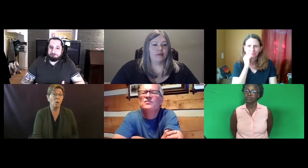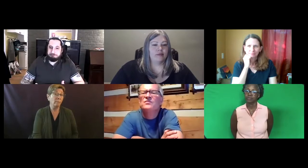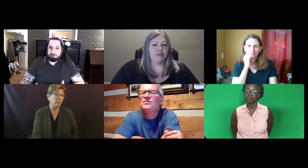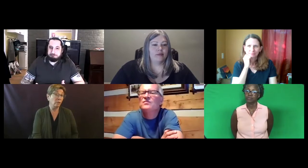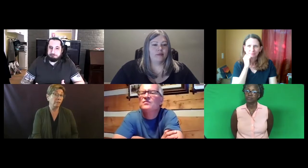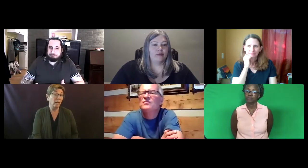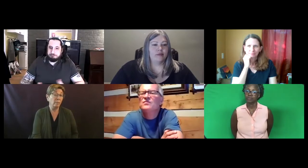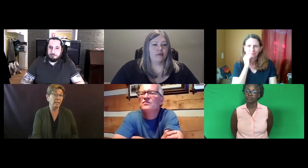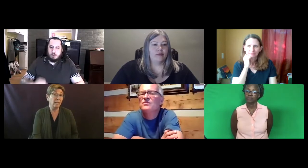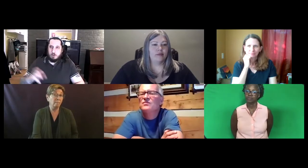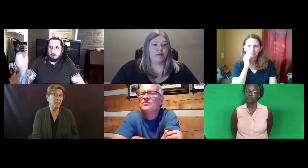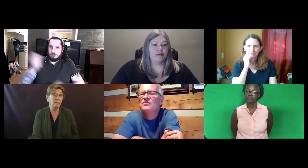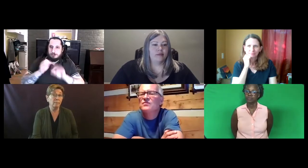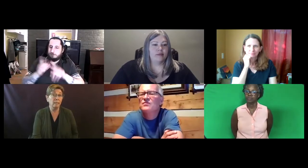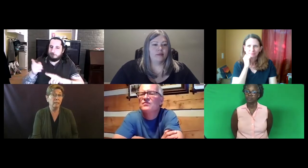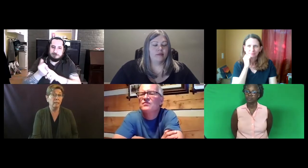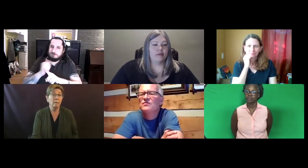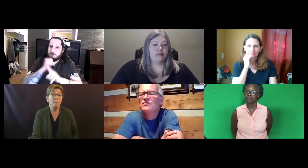to be certified, but they can't be.